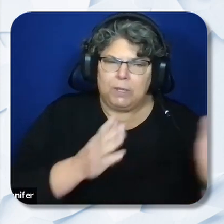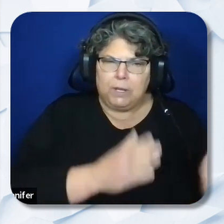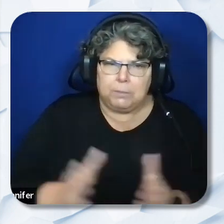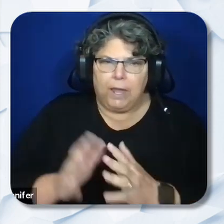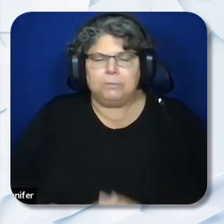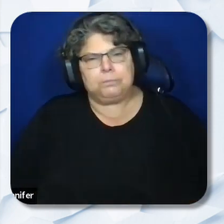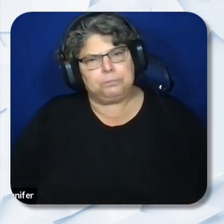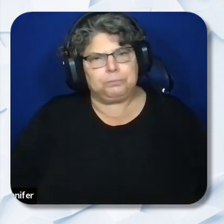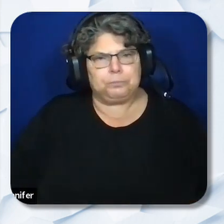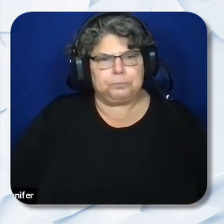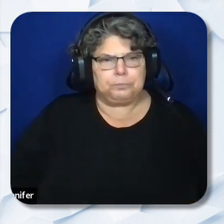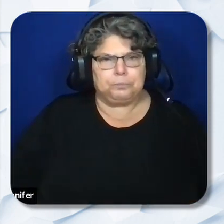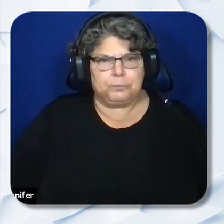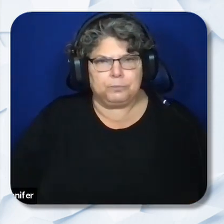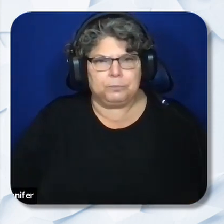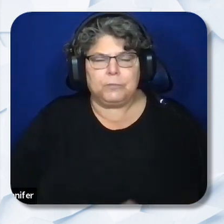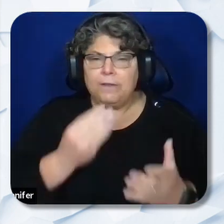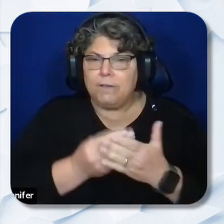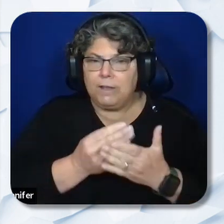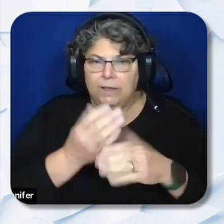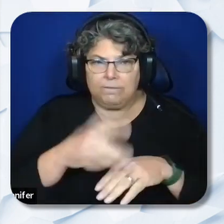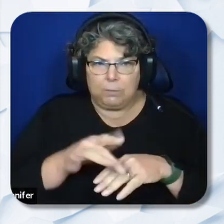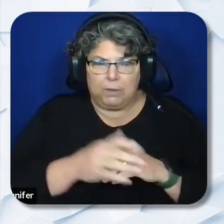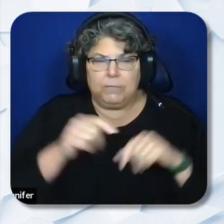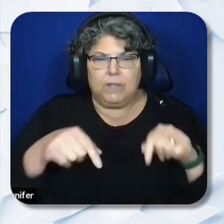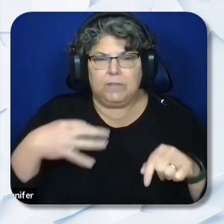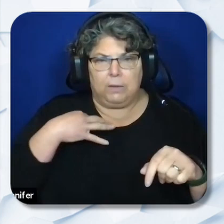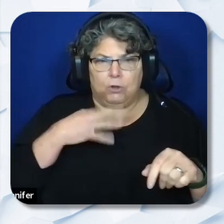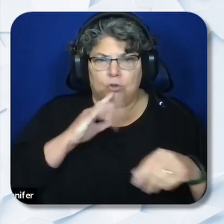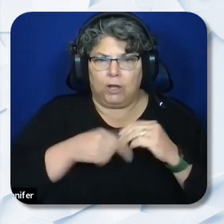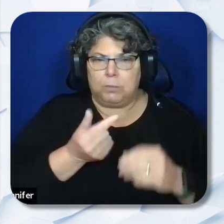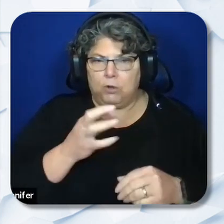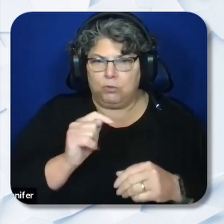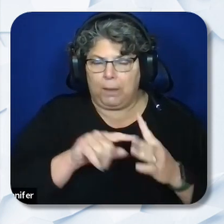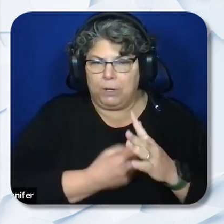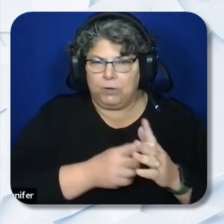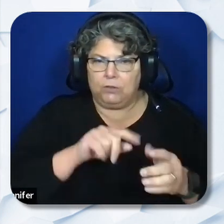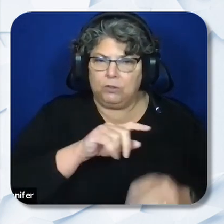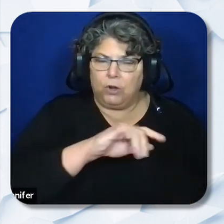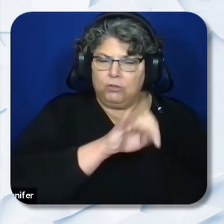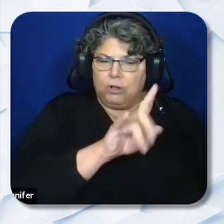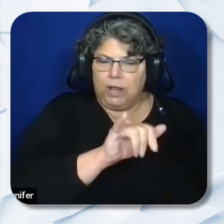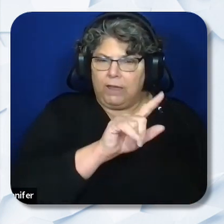Funding Available 1 This application covers the Grant period, beginning July the first 2023,